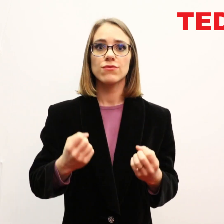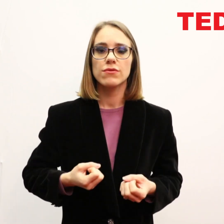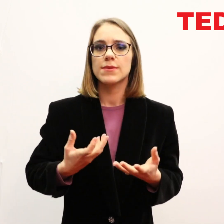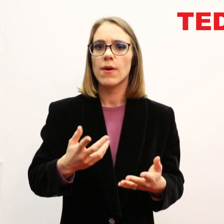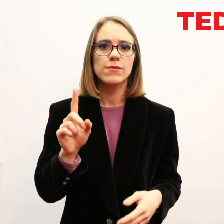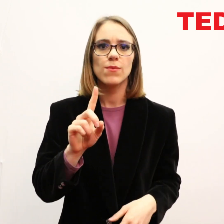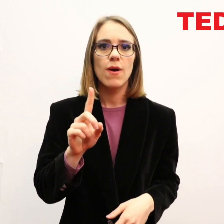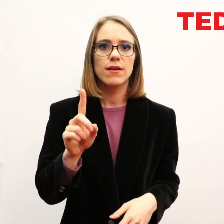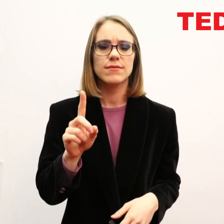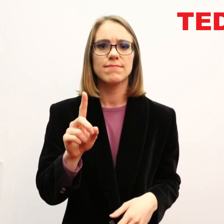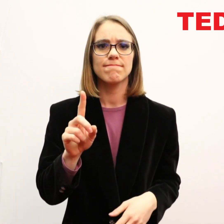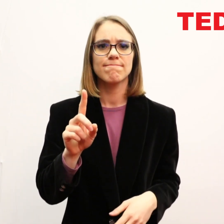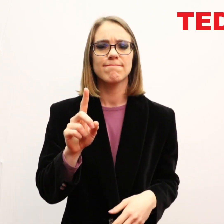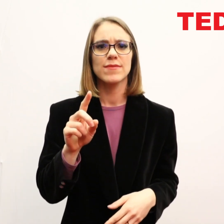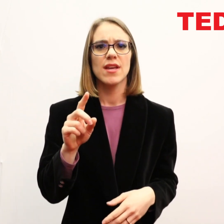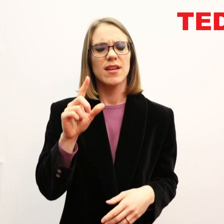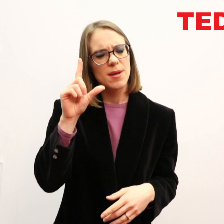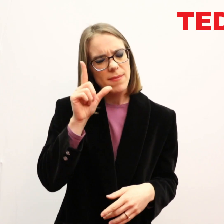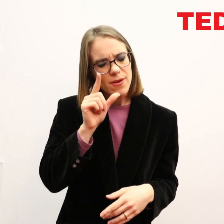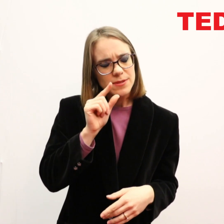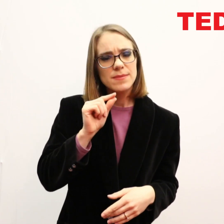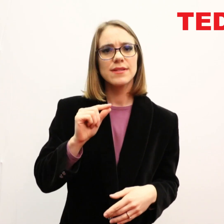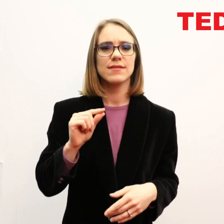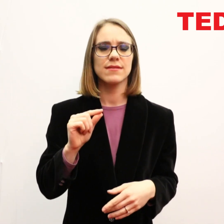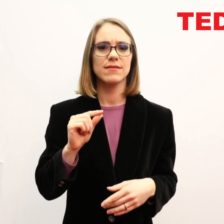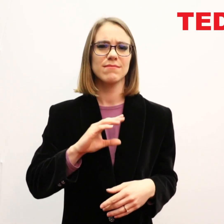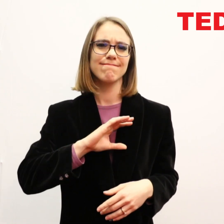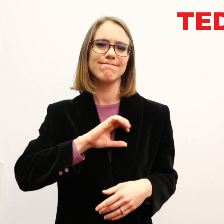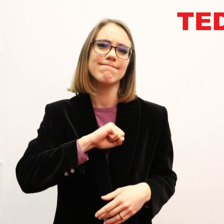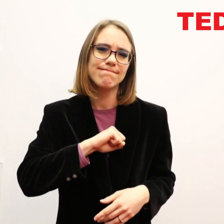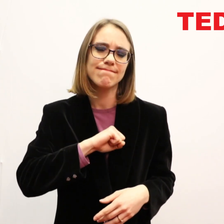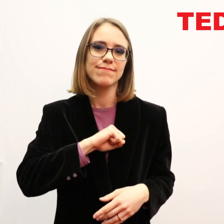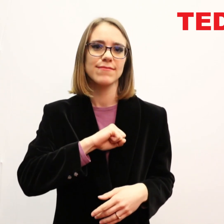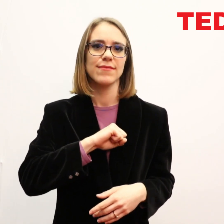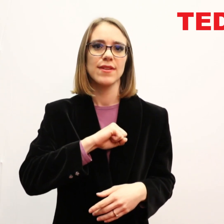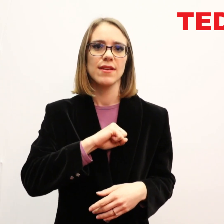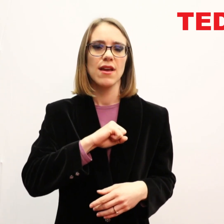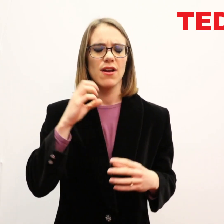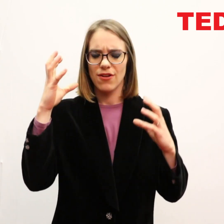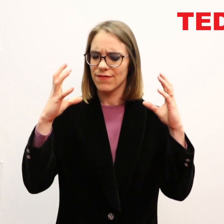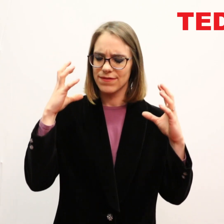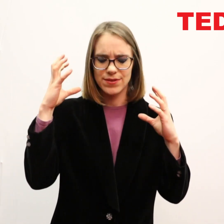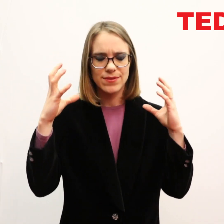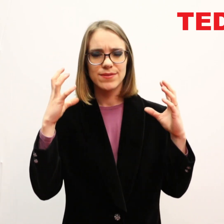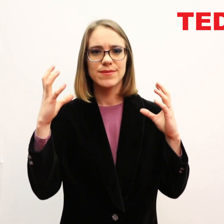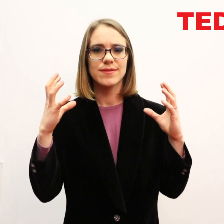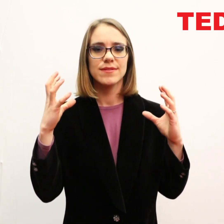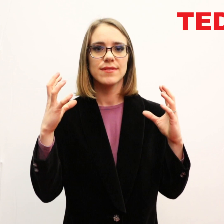The usual reaction is embarrassment, a sense of loss, confusion.